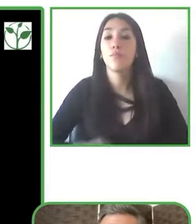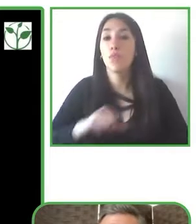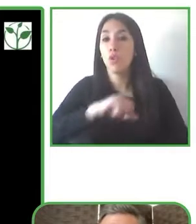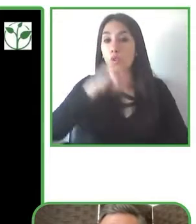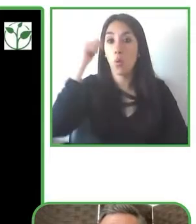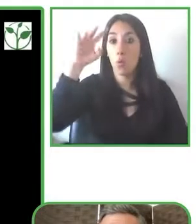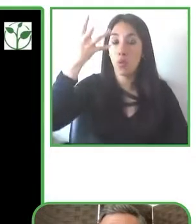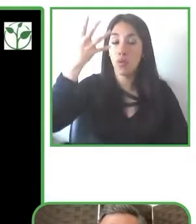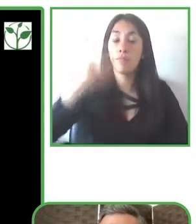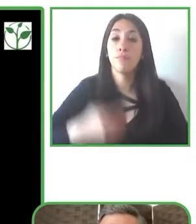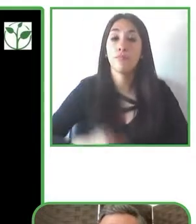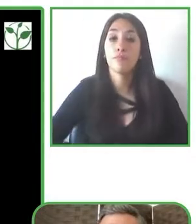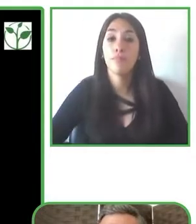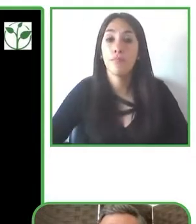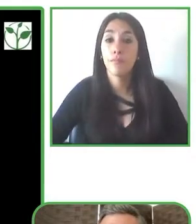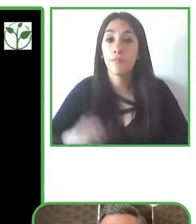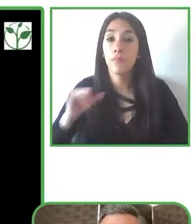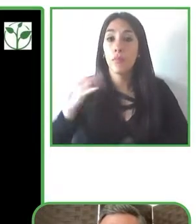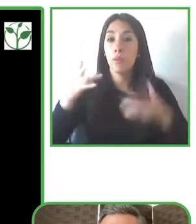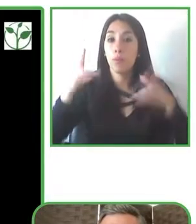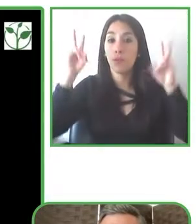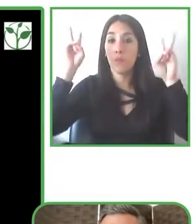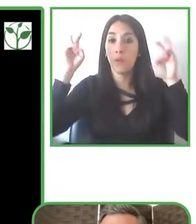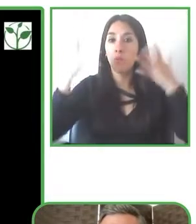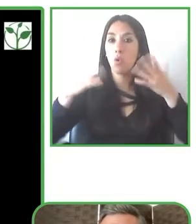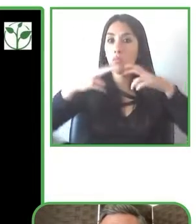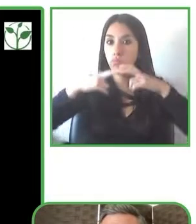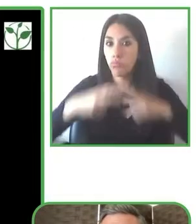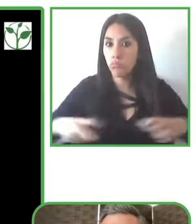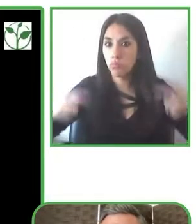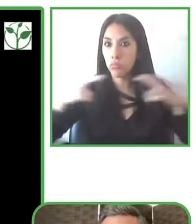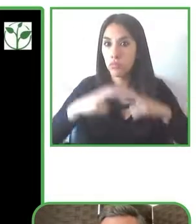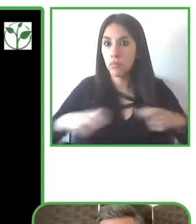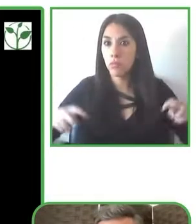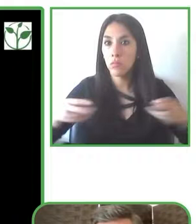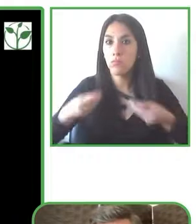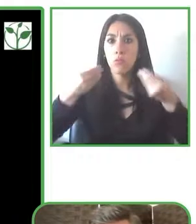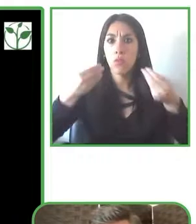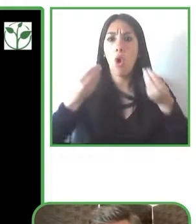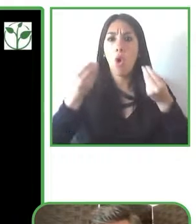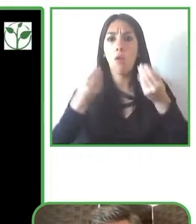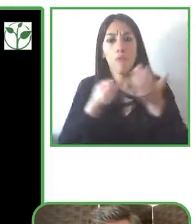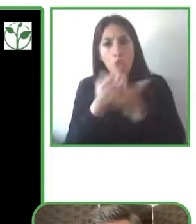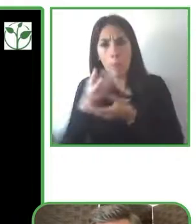how businesses around the world collect data on disability